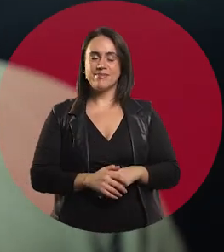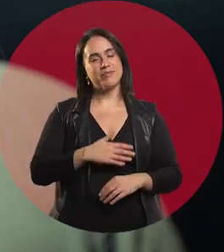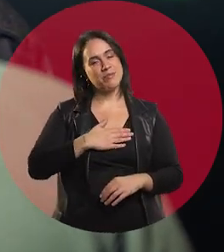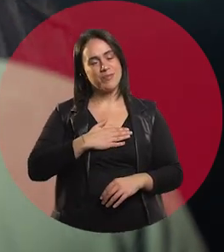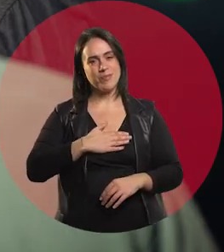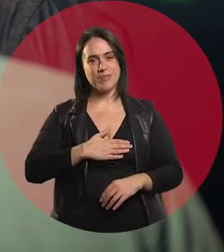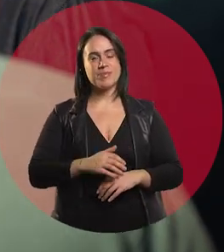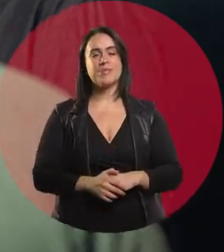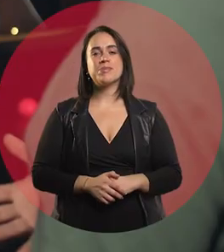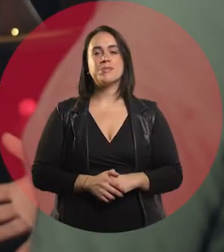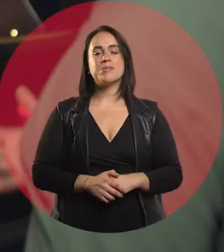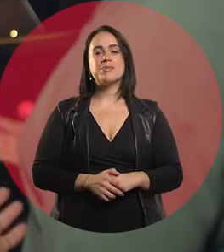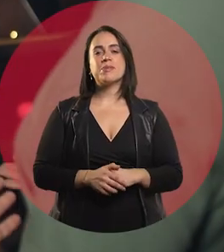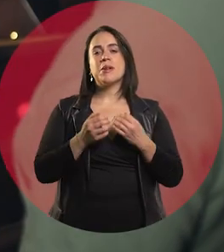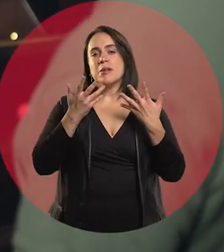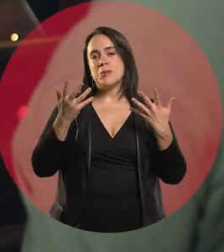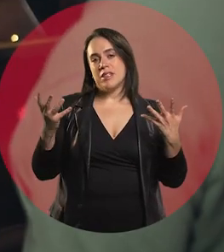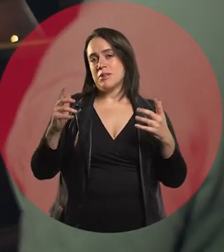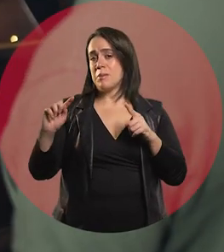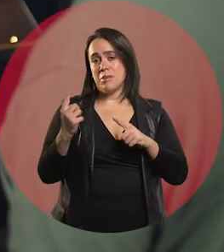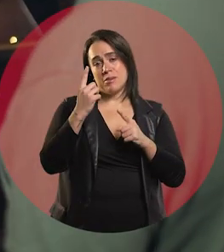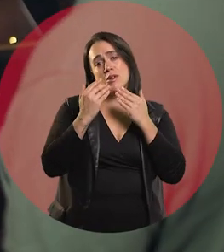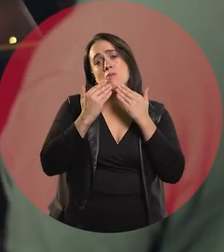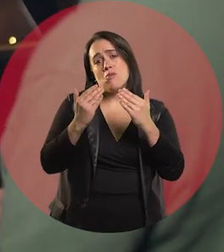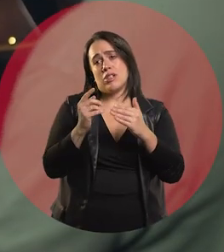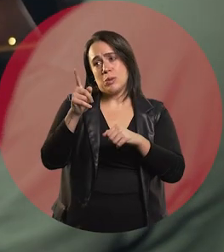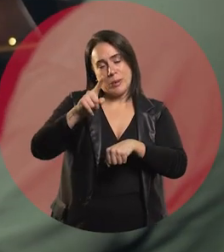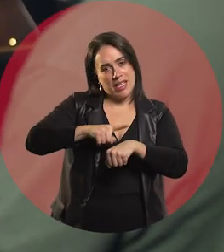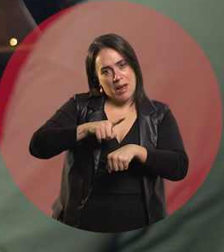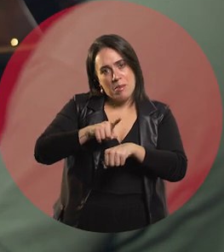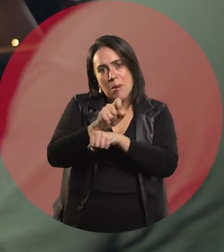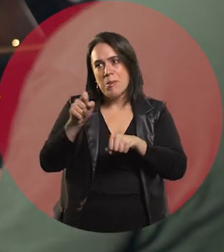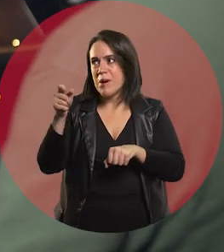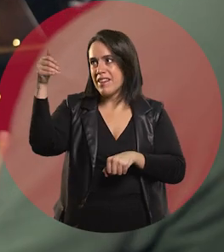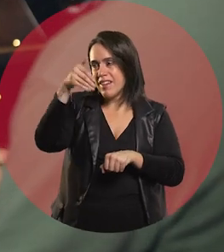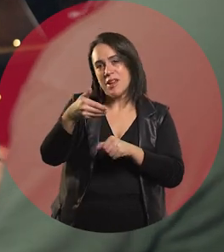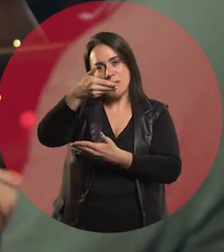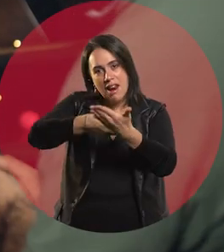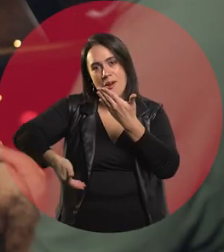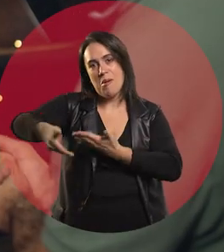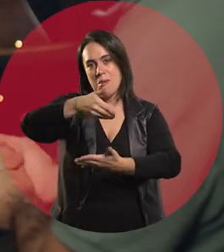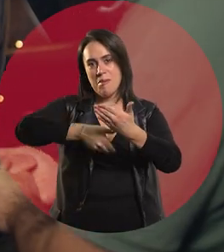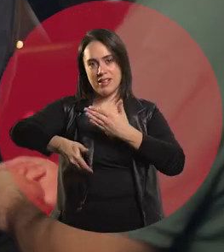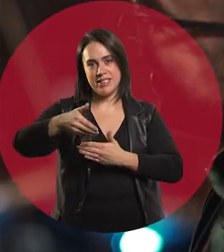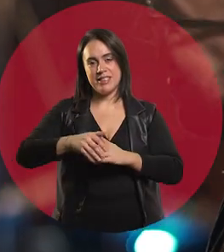Nice to meet you. On behalf of ANEP and Ceibal, thank you for your time, for allowing us to share this space.